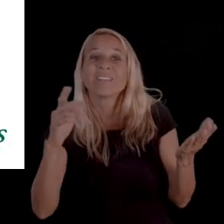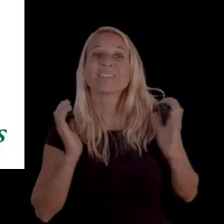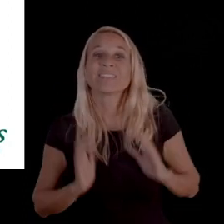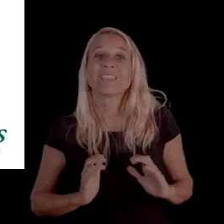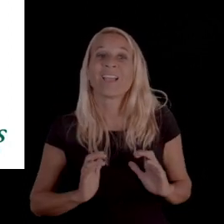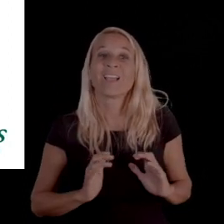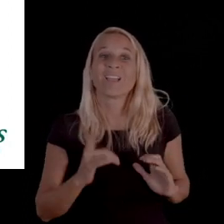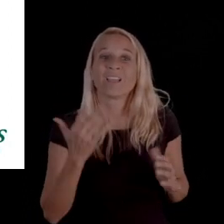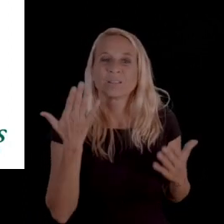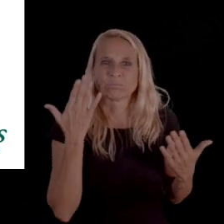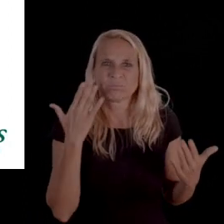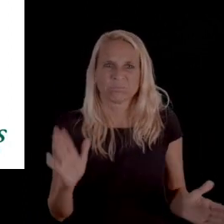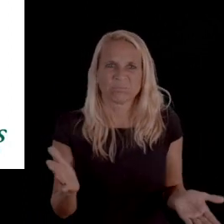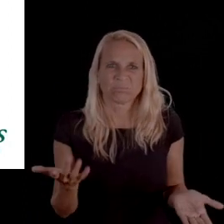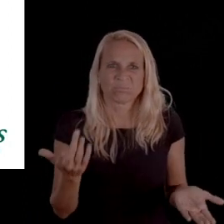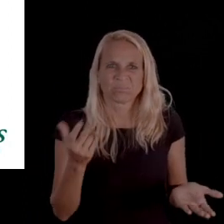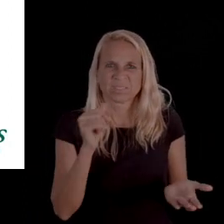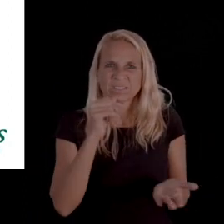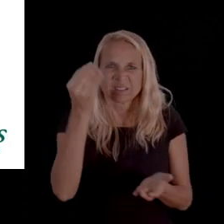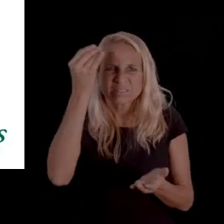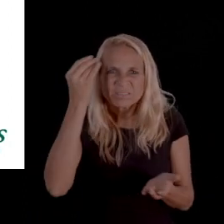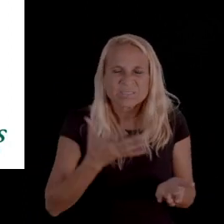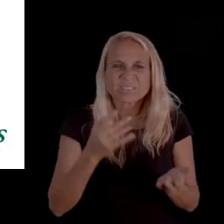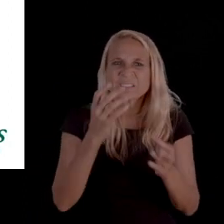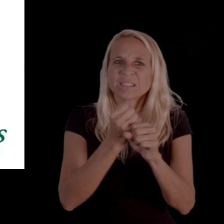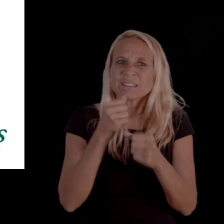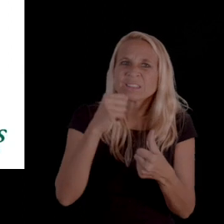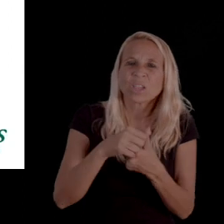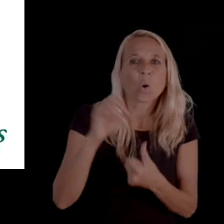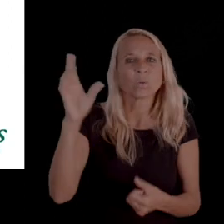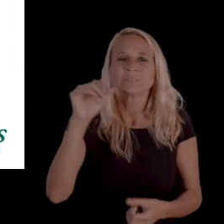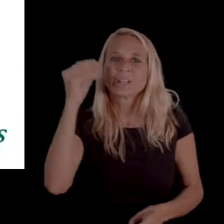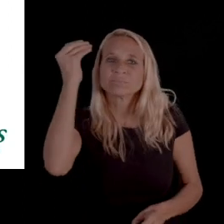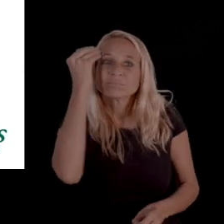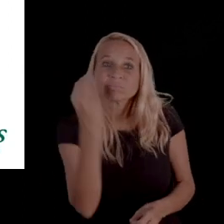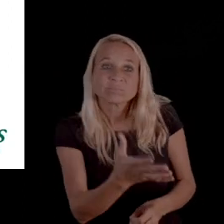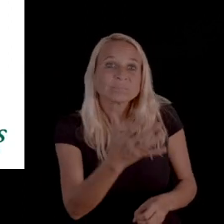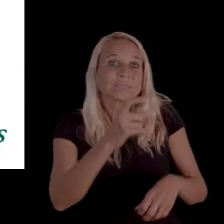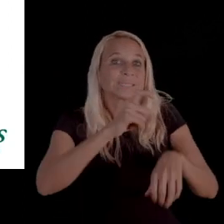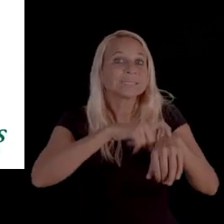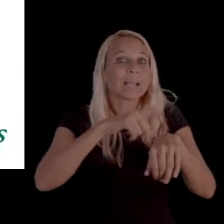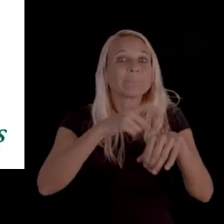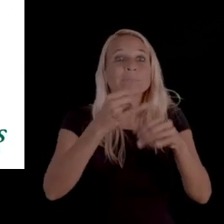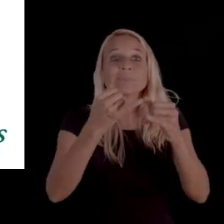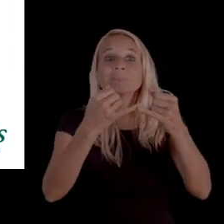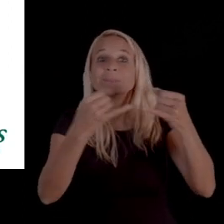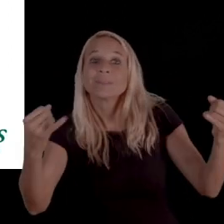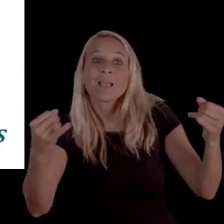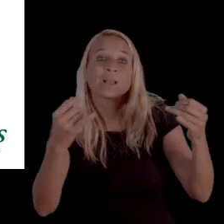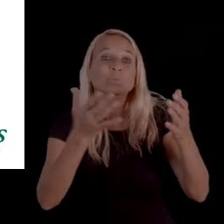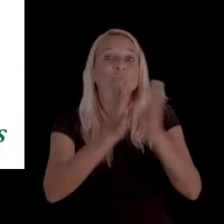or individuals to let us know about is if they receive a notice that doesn't tell them or doesn't provide them with the information